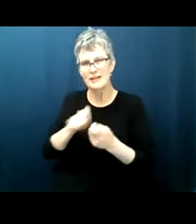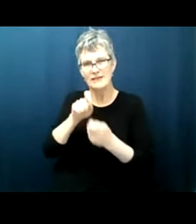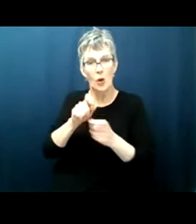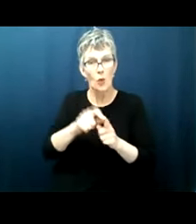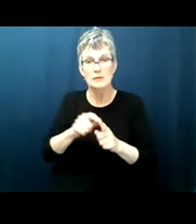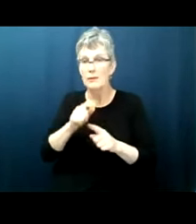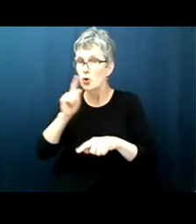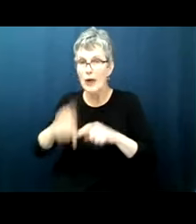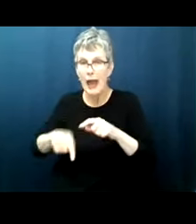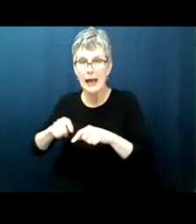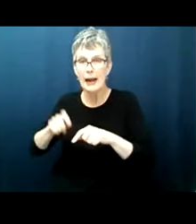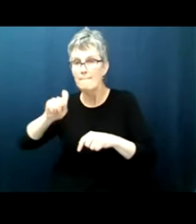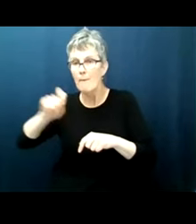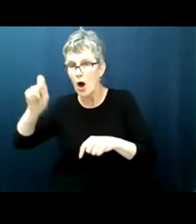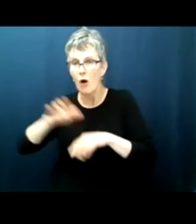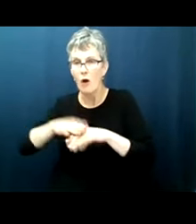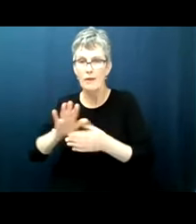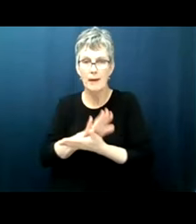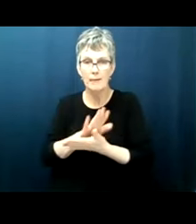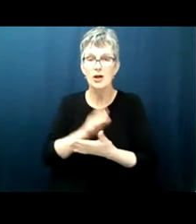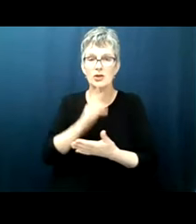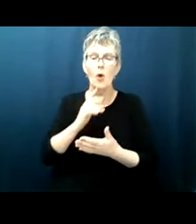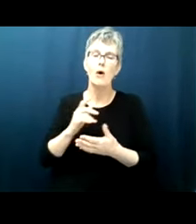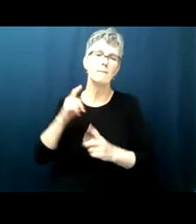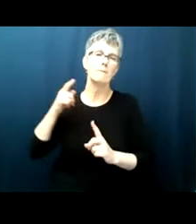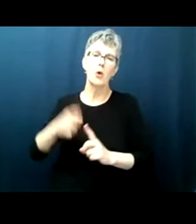ask students a trick question it's not really fair because of course they struggle they can't figure